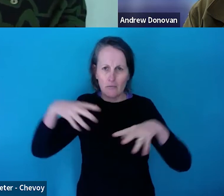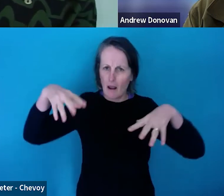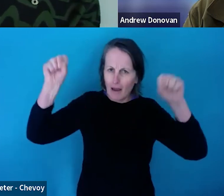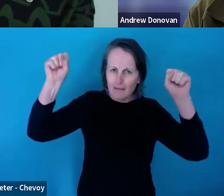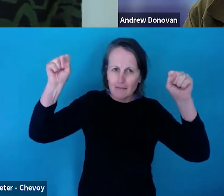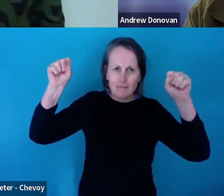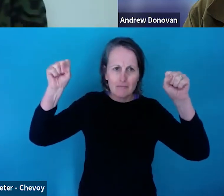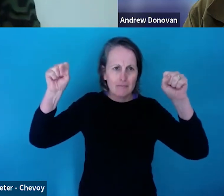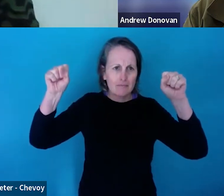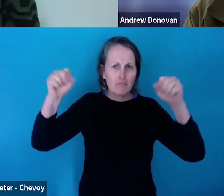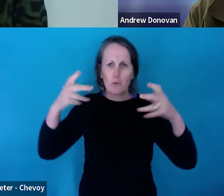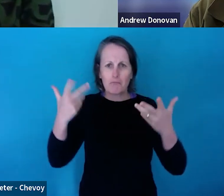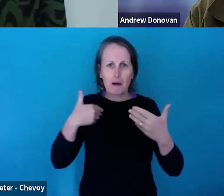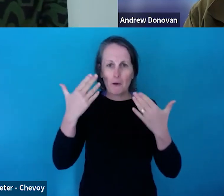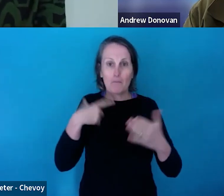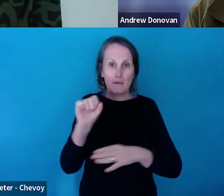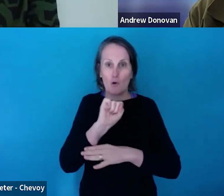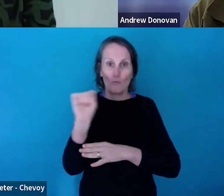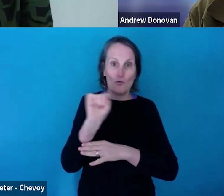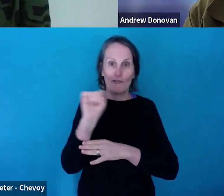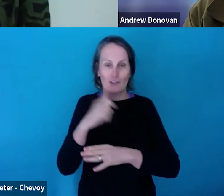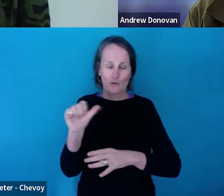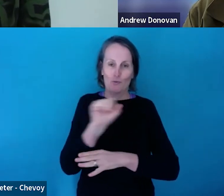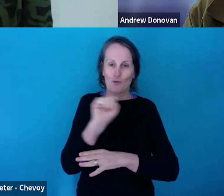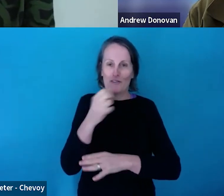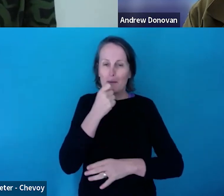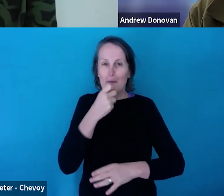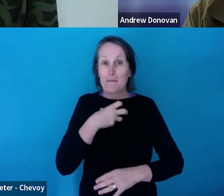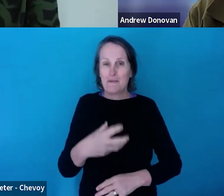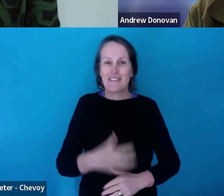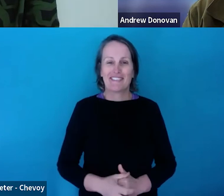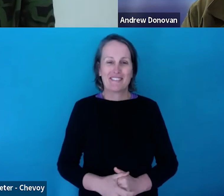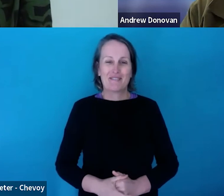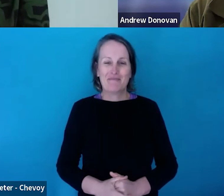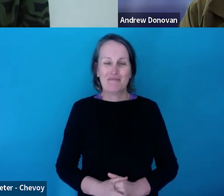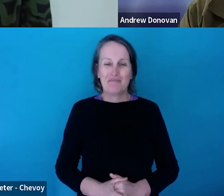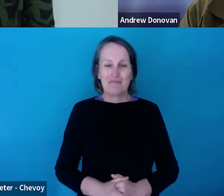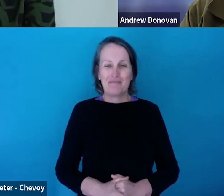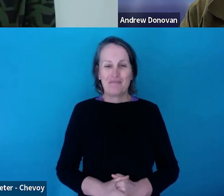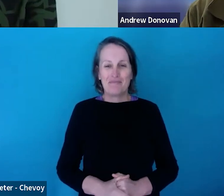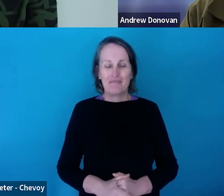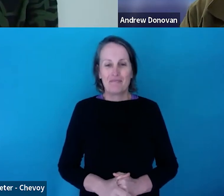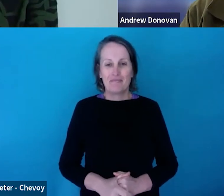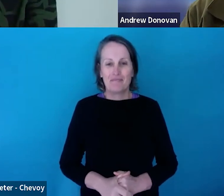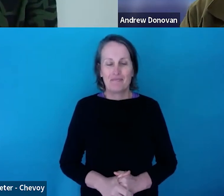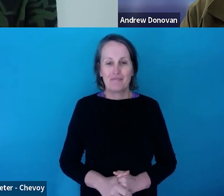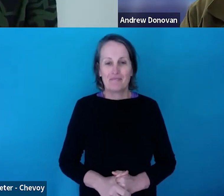I'm not moving enough. I don't know how to turn them back on! So, yep.